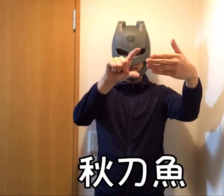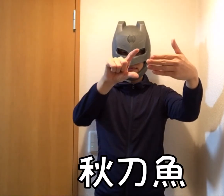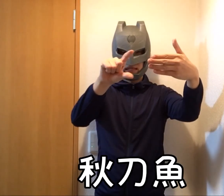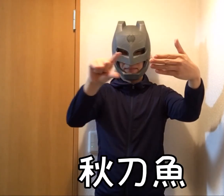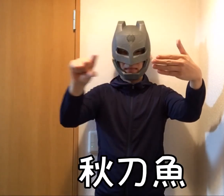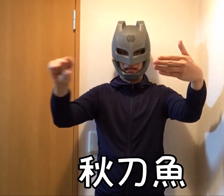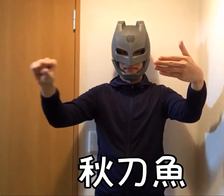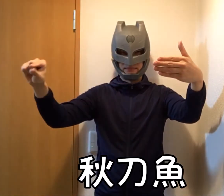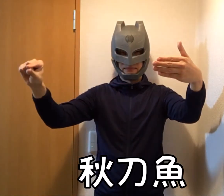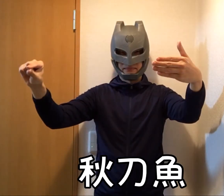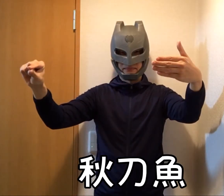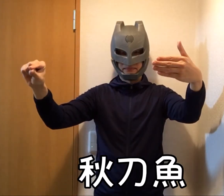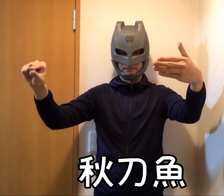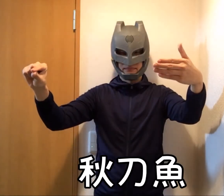Pacific saury